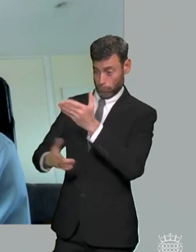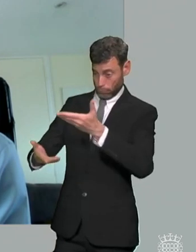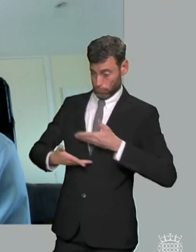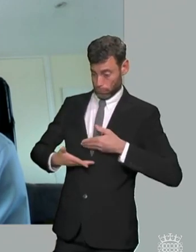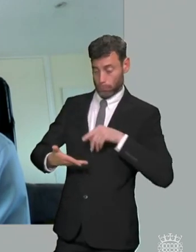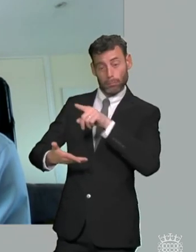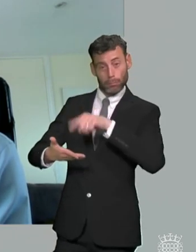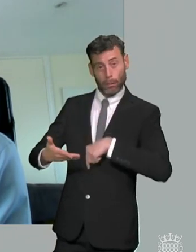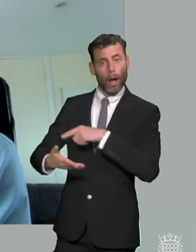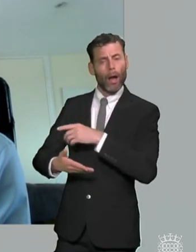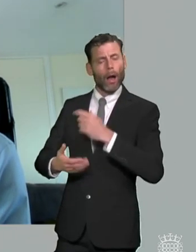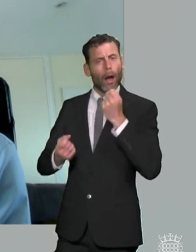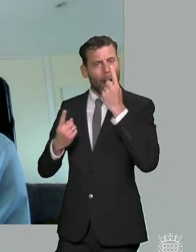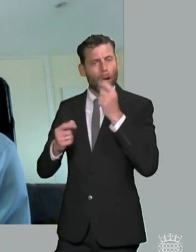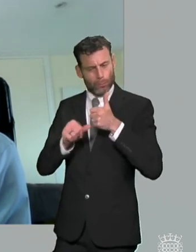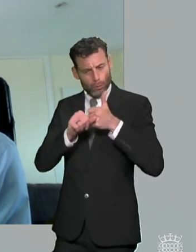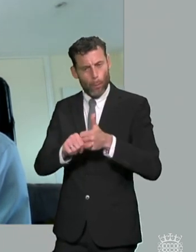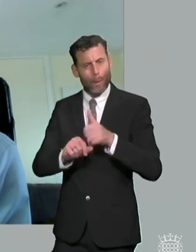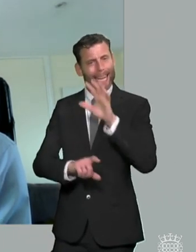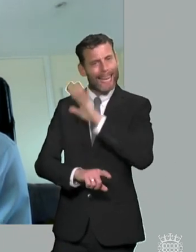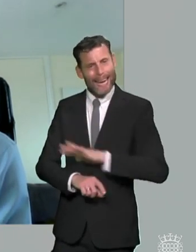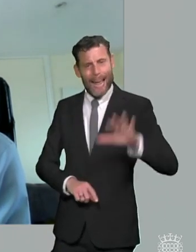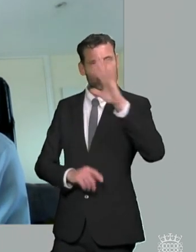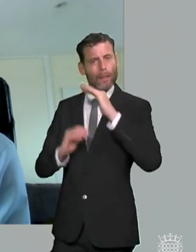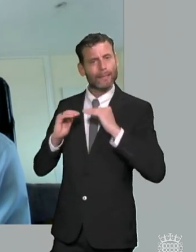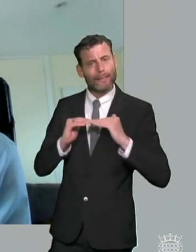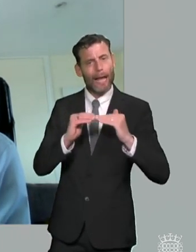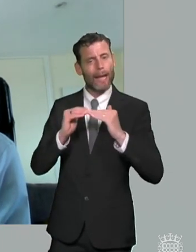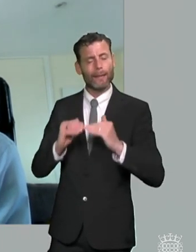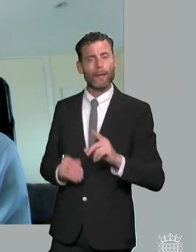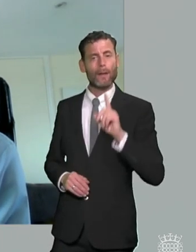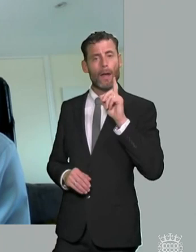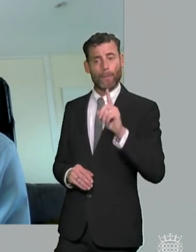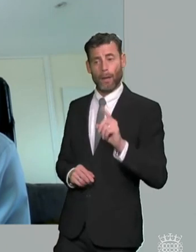the national standards the idea being that if you know what you're entitled to it removes a lot of